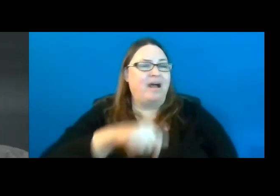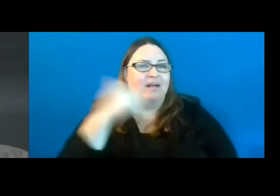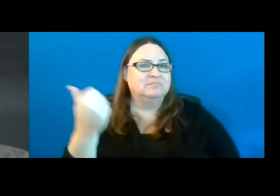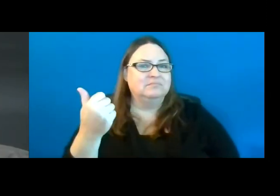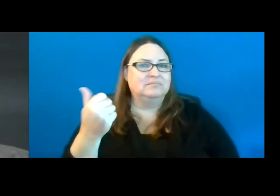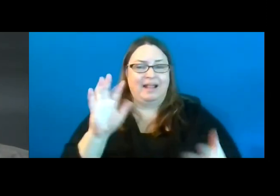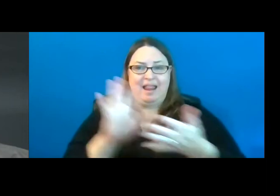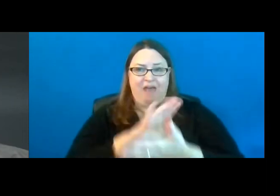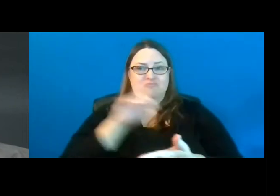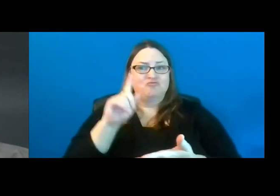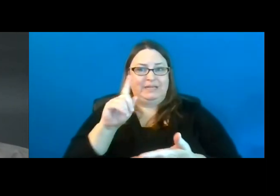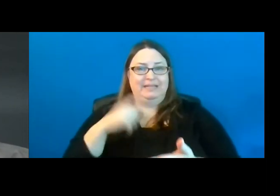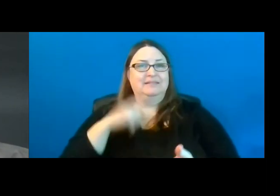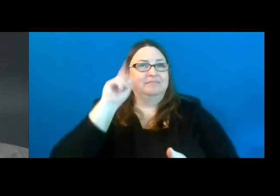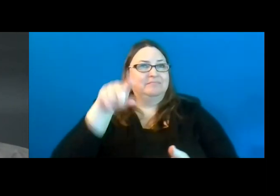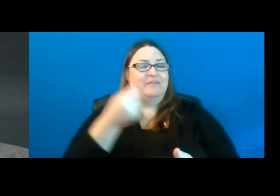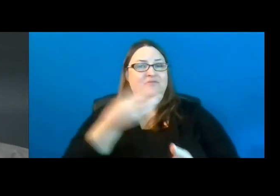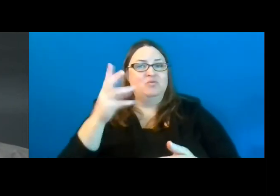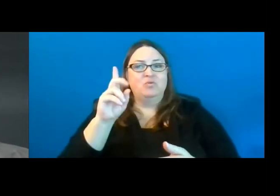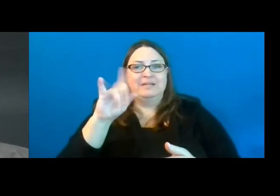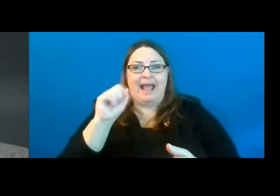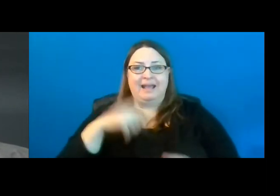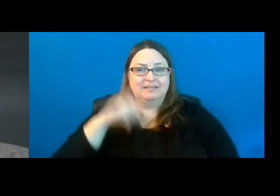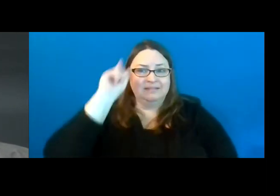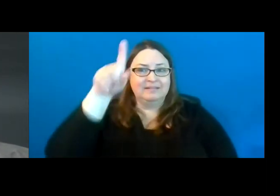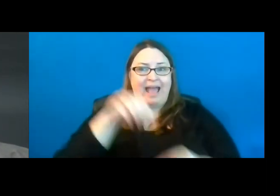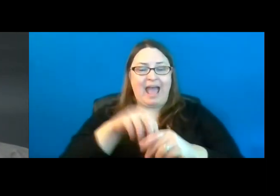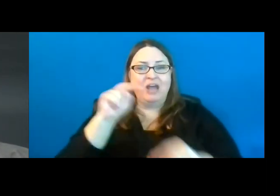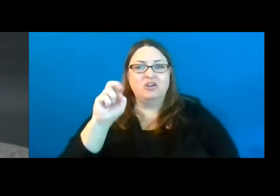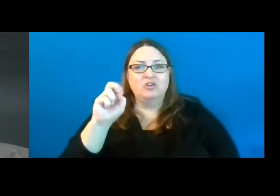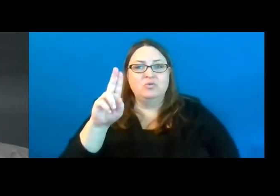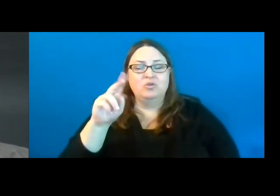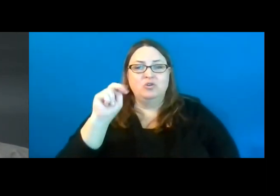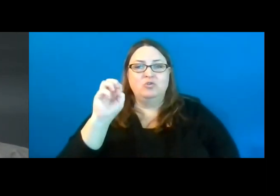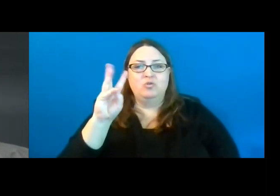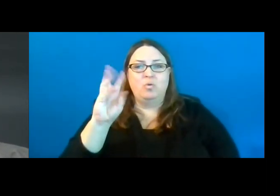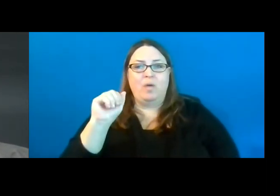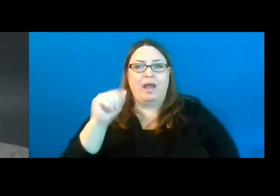Last week, I spent several days up at Newago State Park camping.